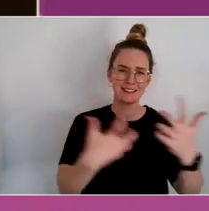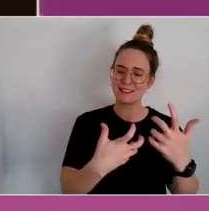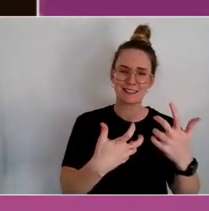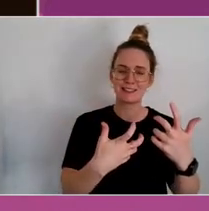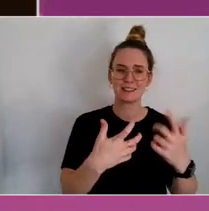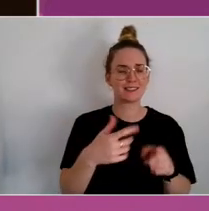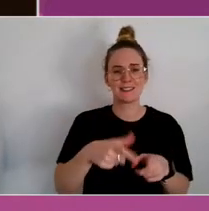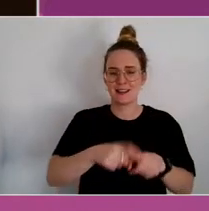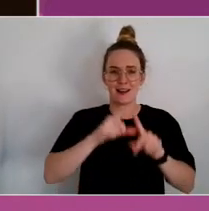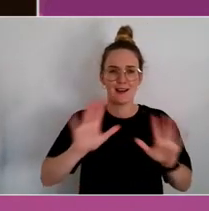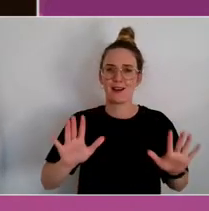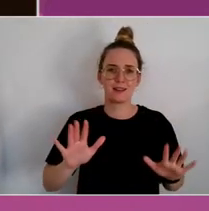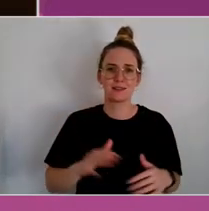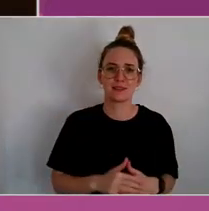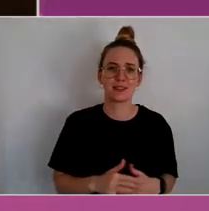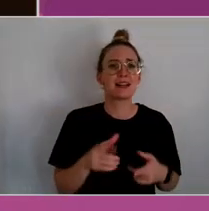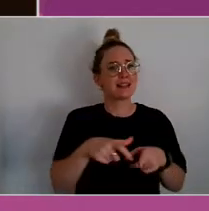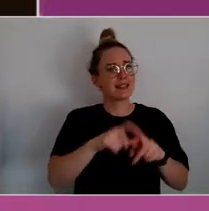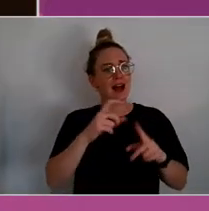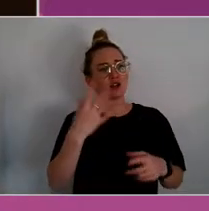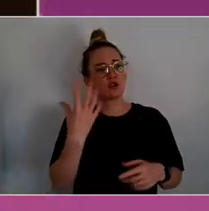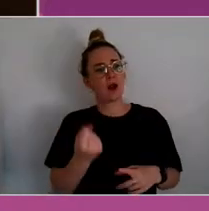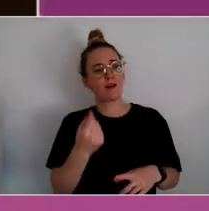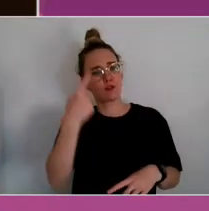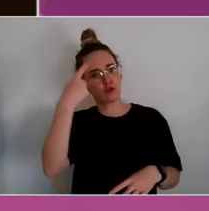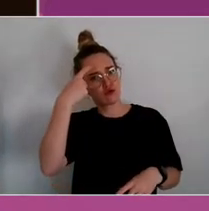to get trauma informed, culturally safe care.